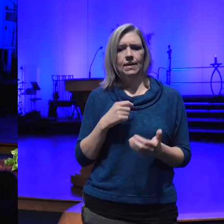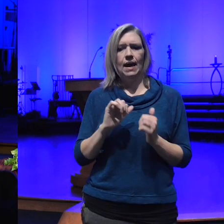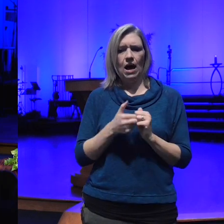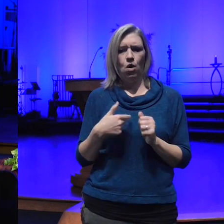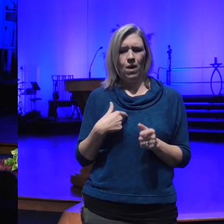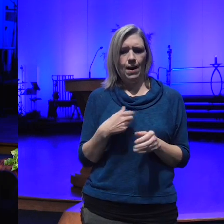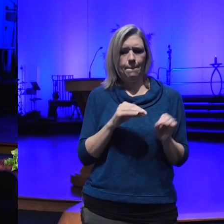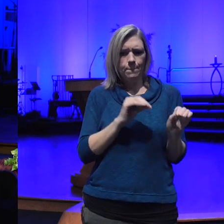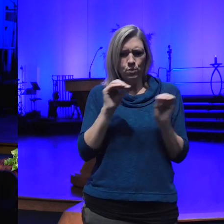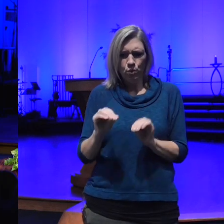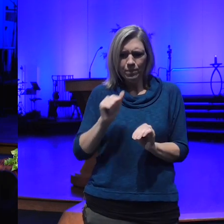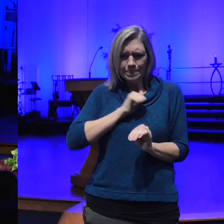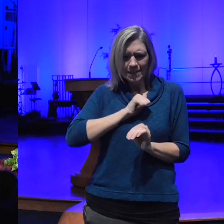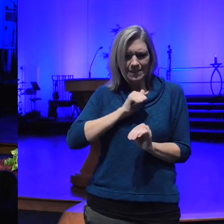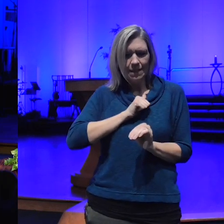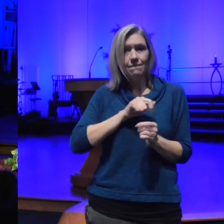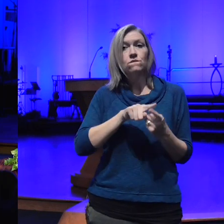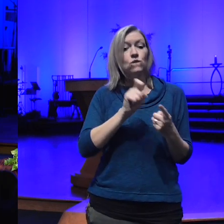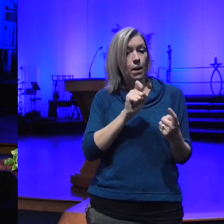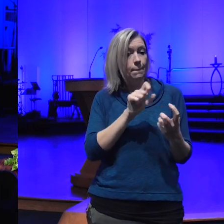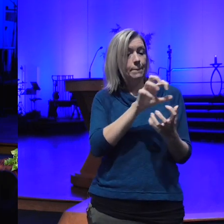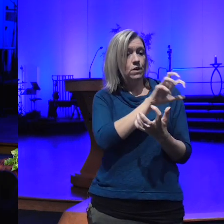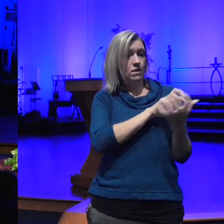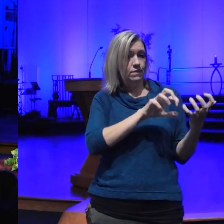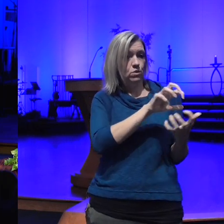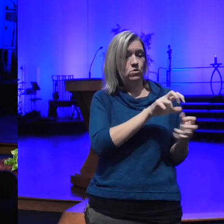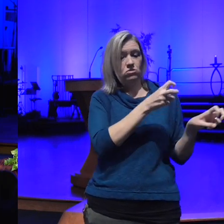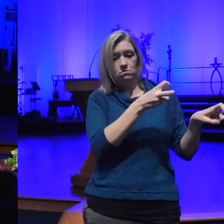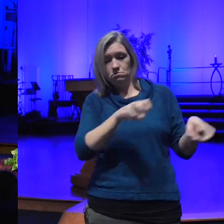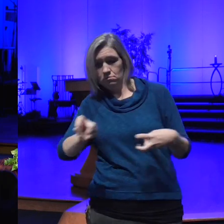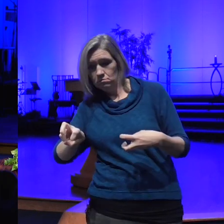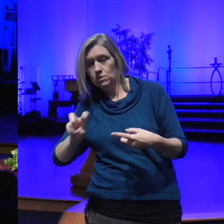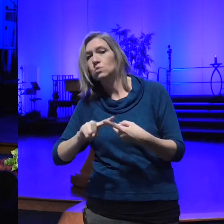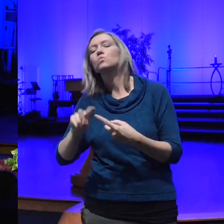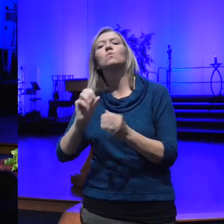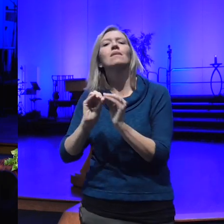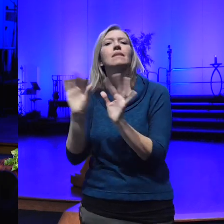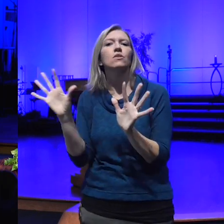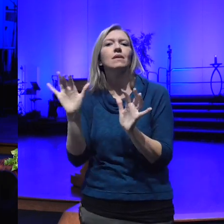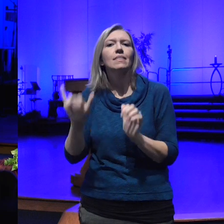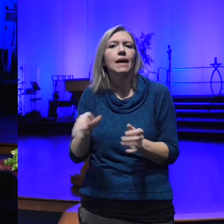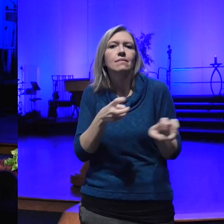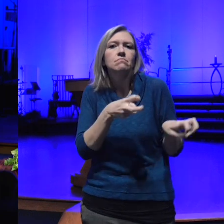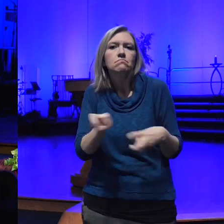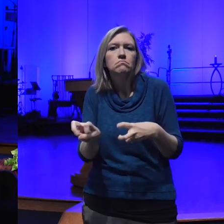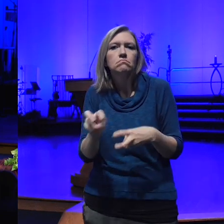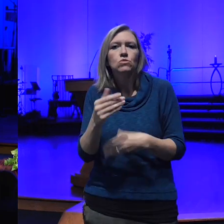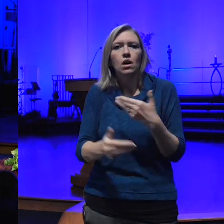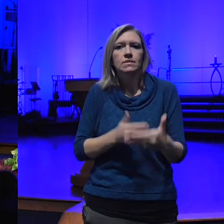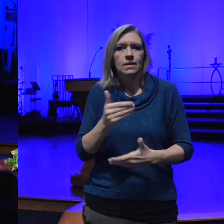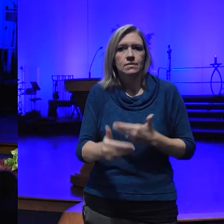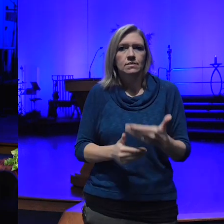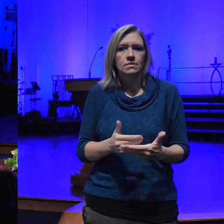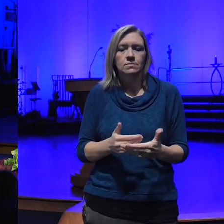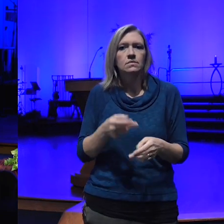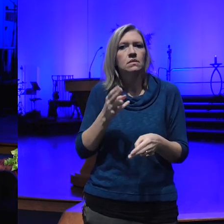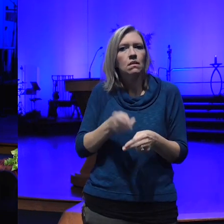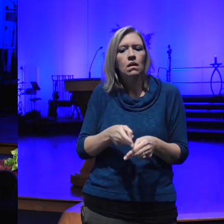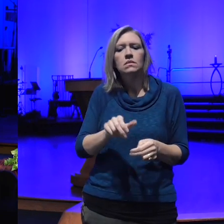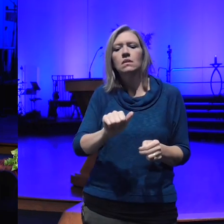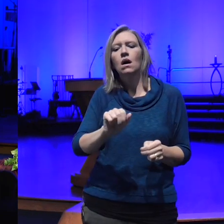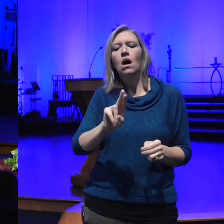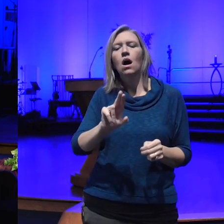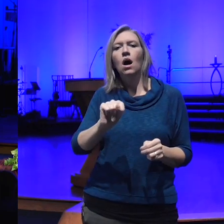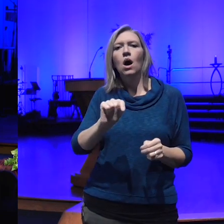confusion into Clarity that transmutation process it's called an autobiography in five short chapter